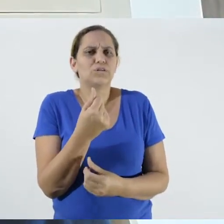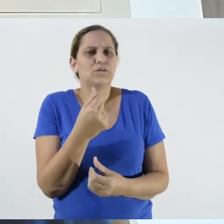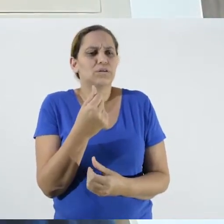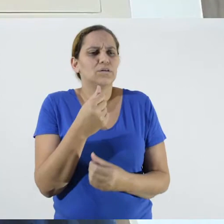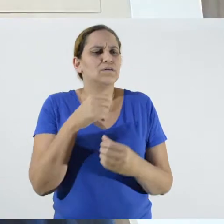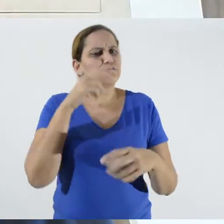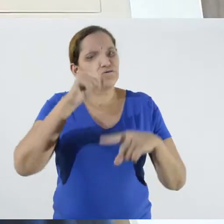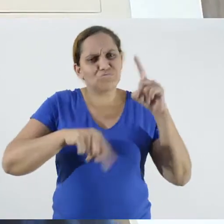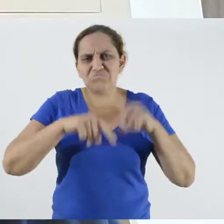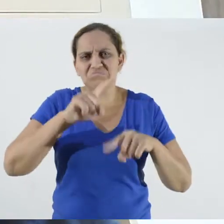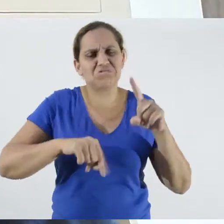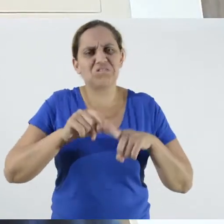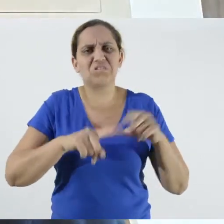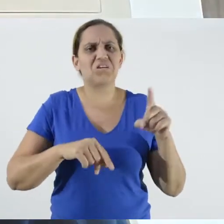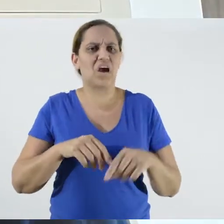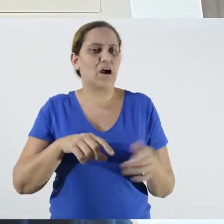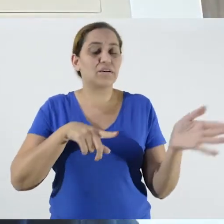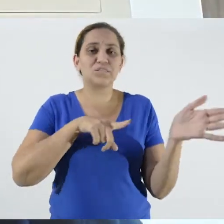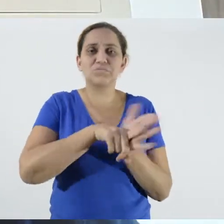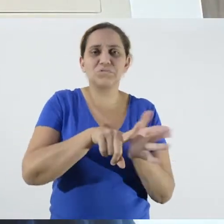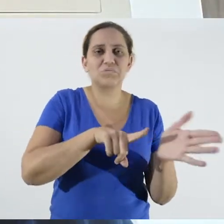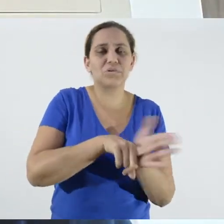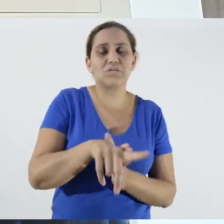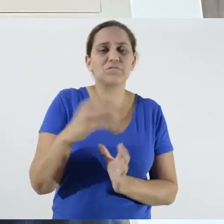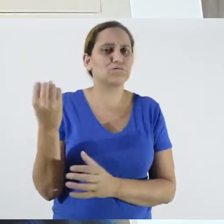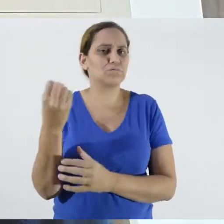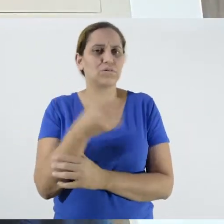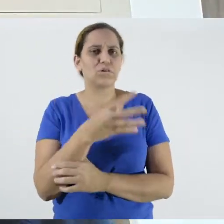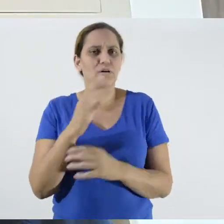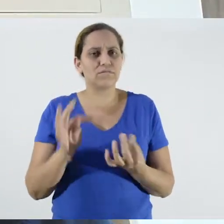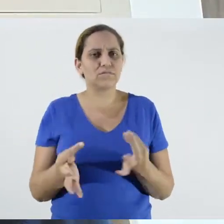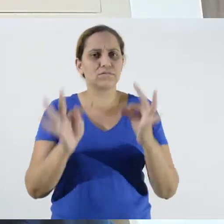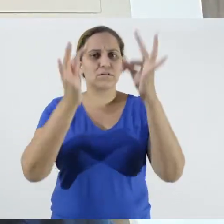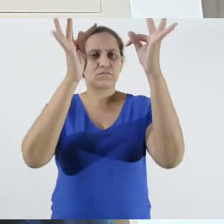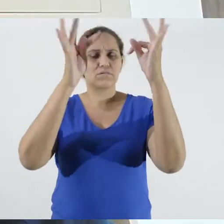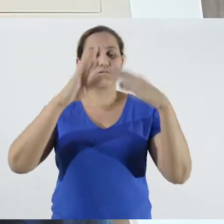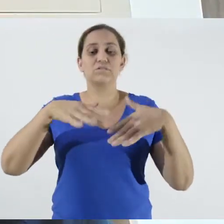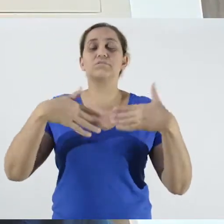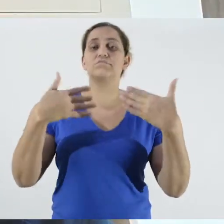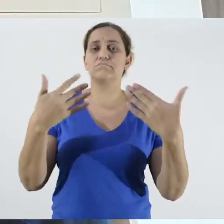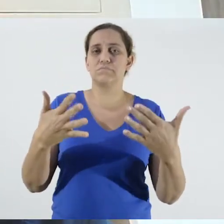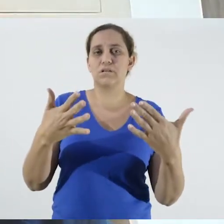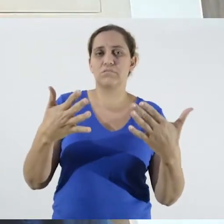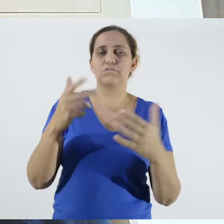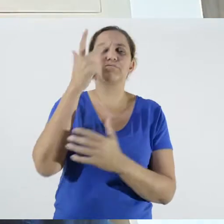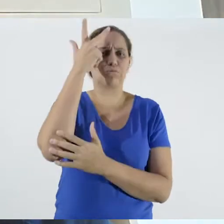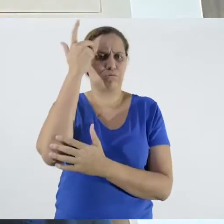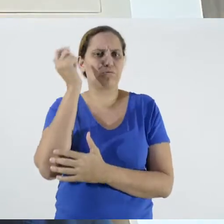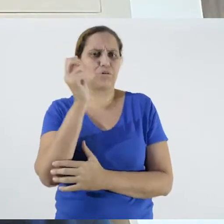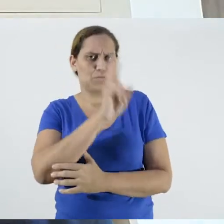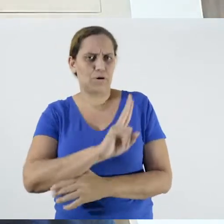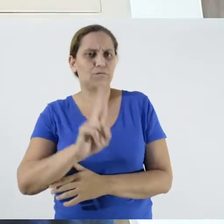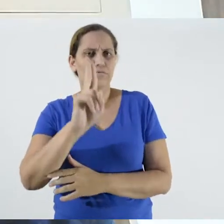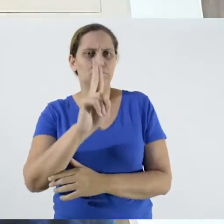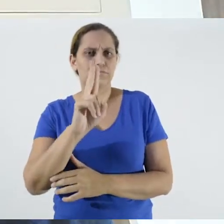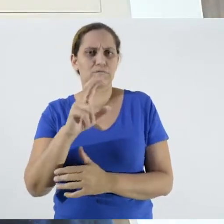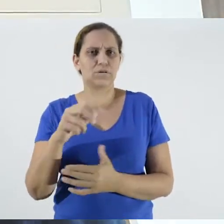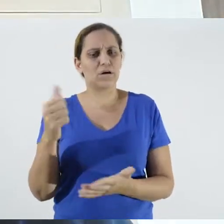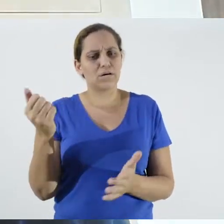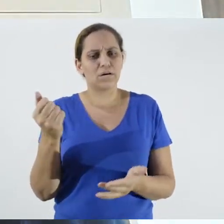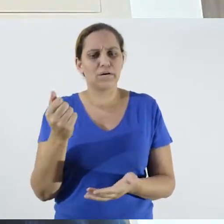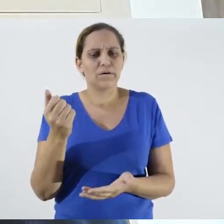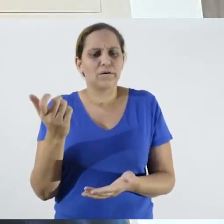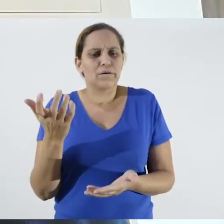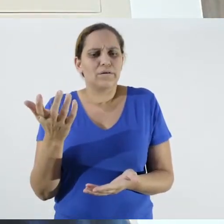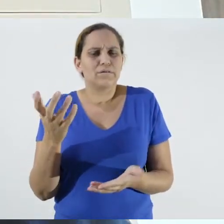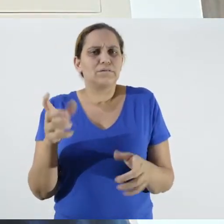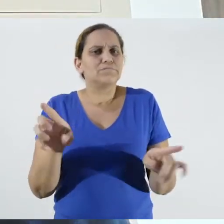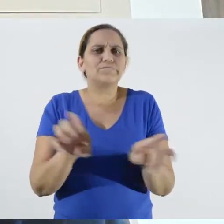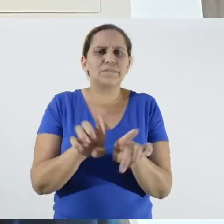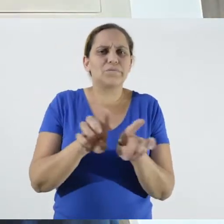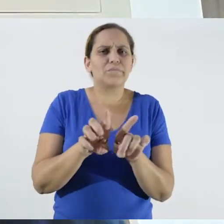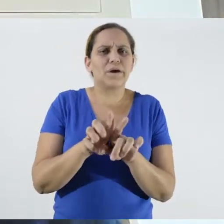to ask about new technologies, to schedule meetings and gatherings.